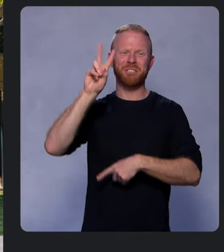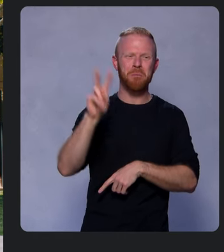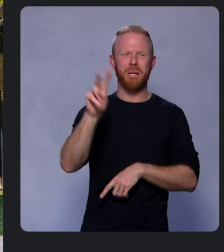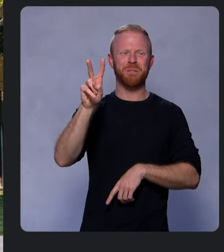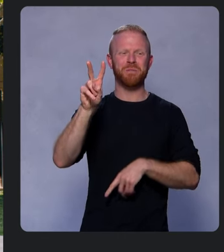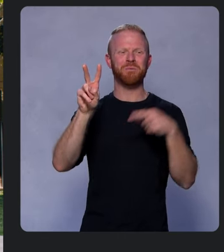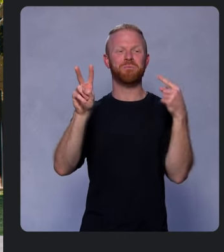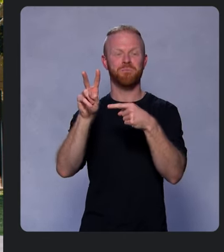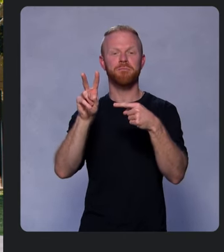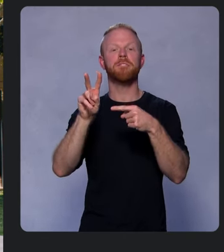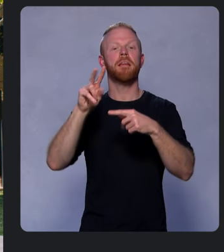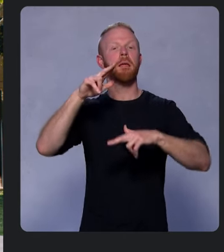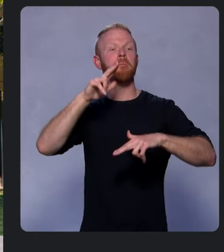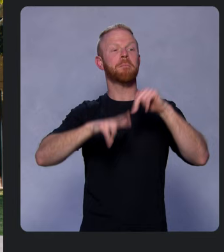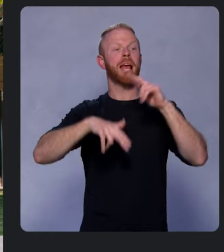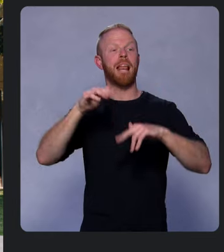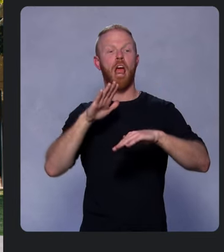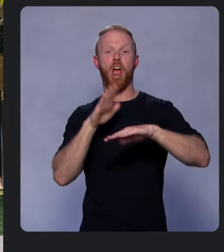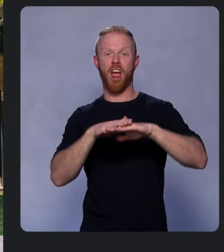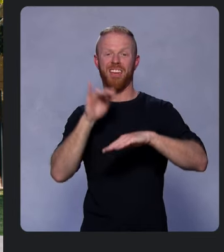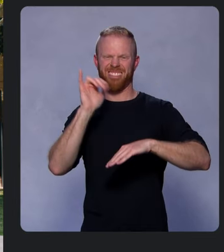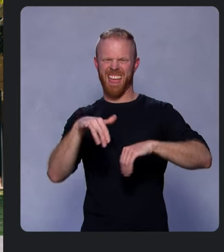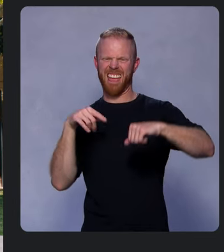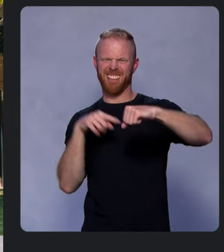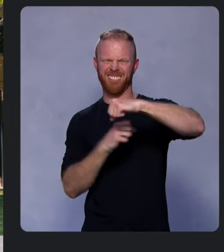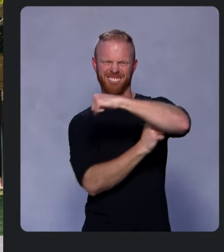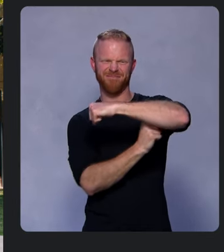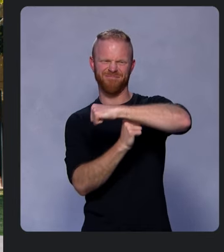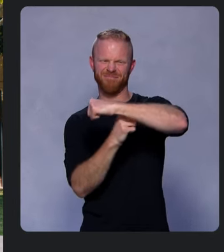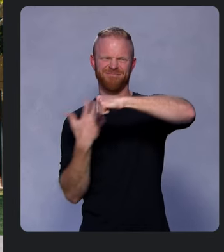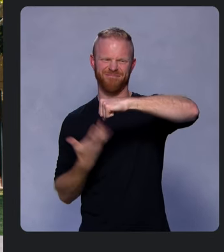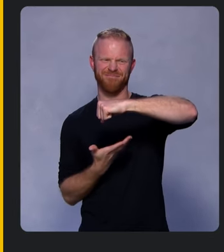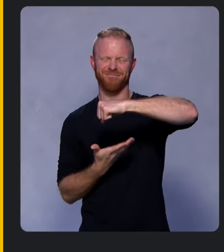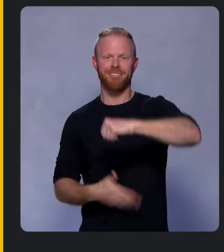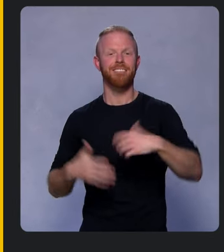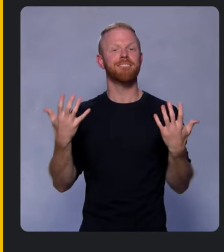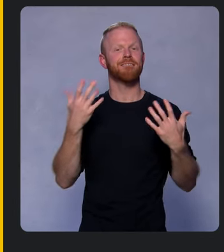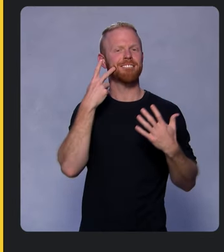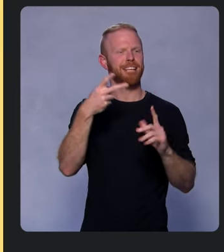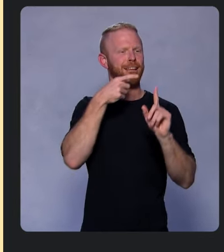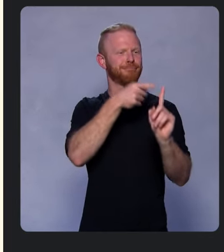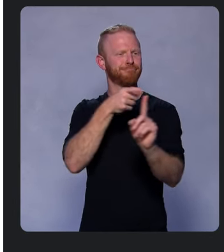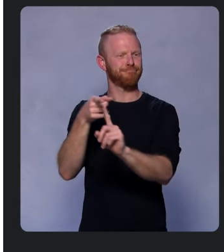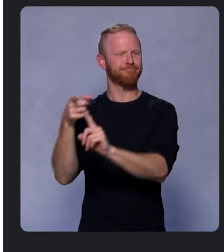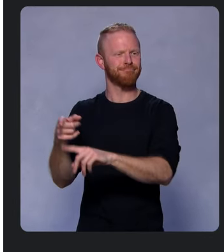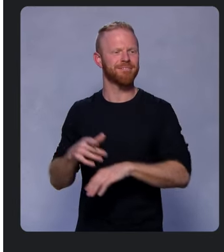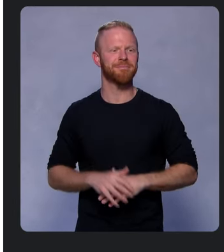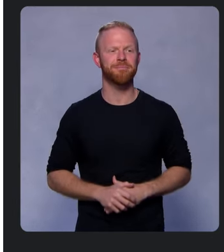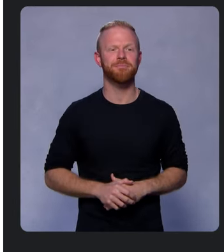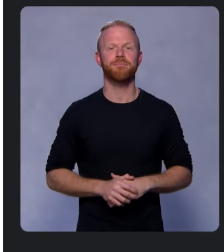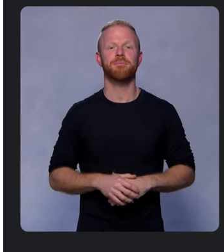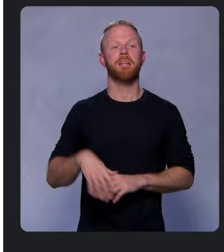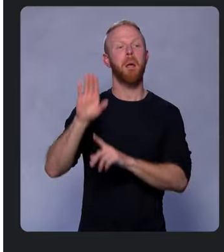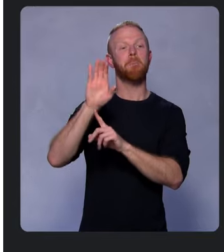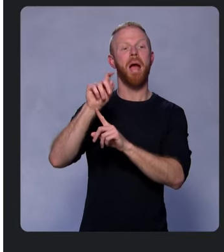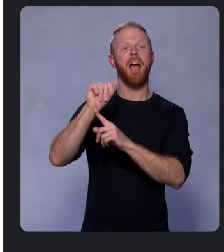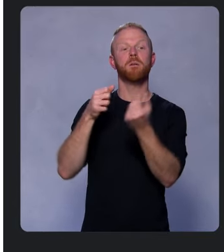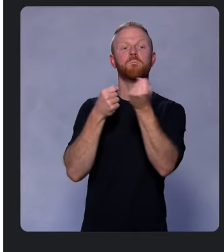which builds on this foundation. Here are some highlights. We improved the beta support for a Flutter on desktop,